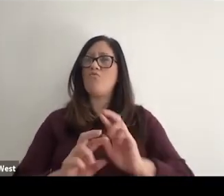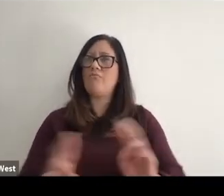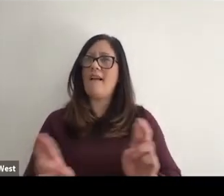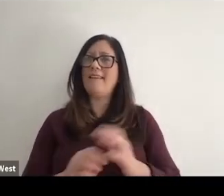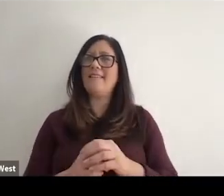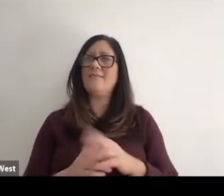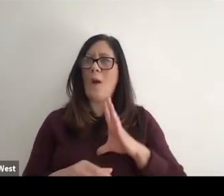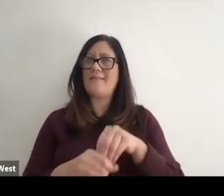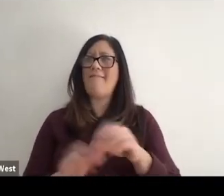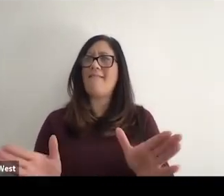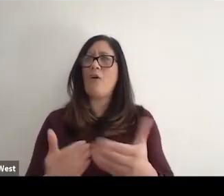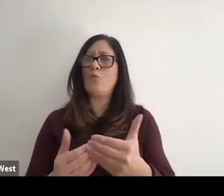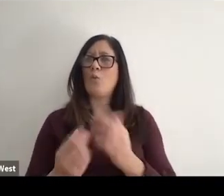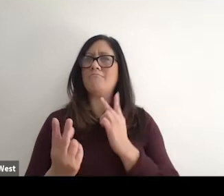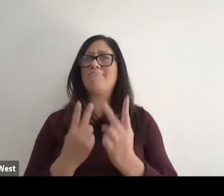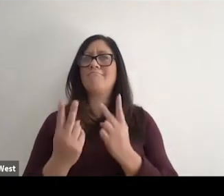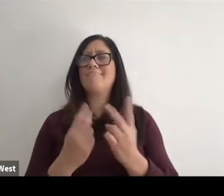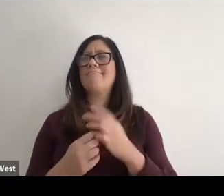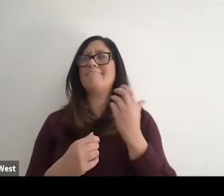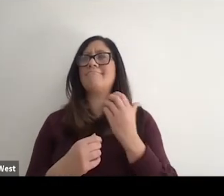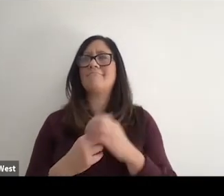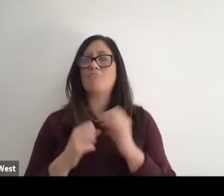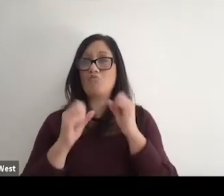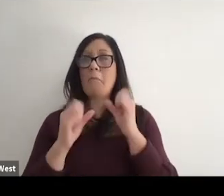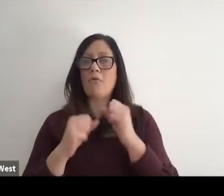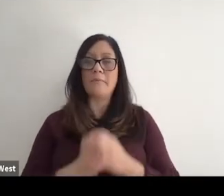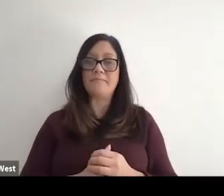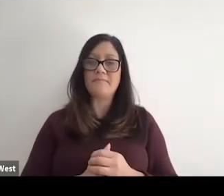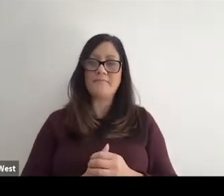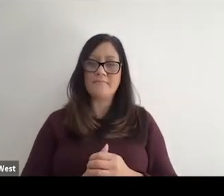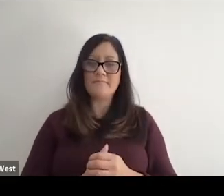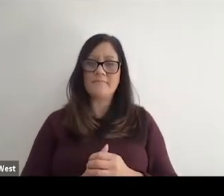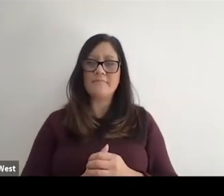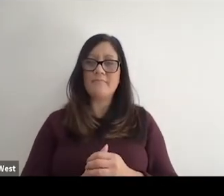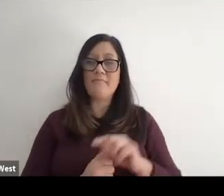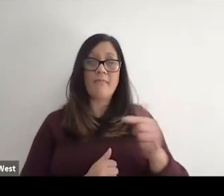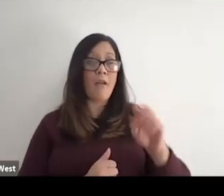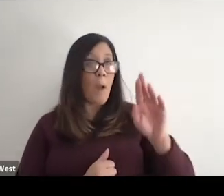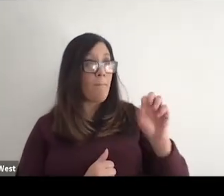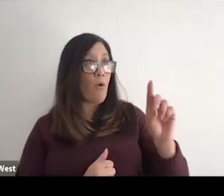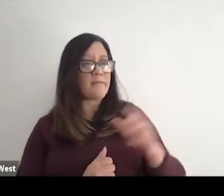being in that room really showed me, which was really really a remarkable thing. Sorry Brad, say a